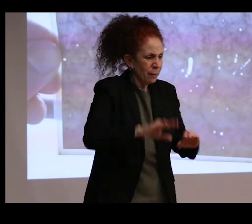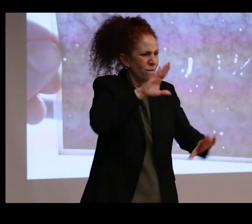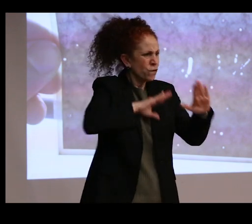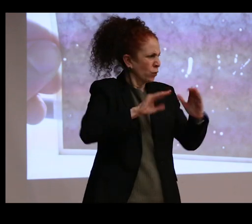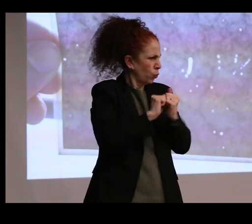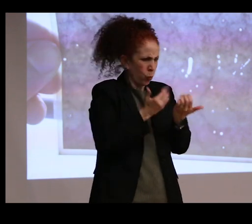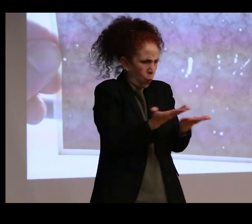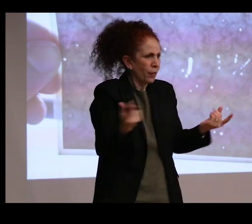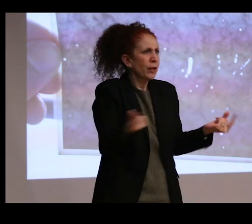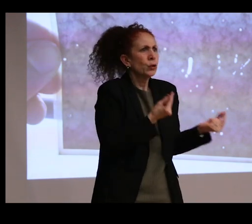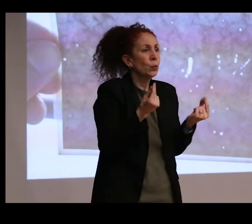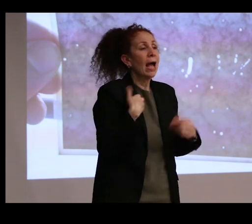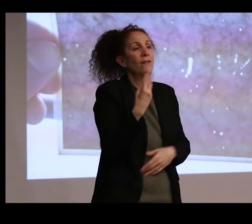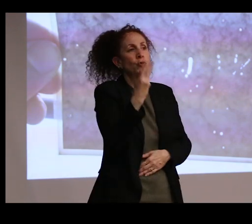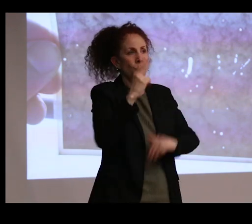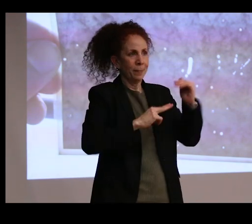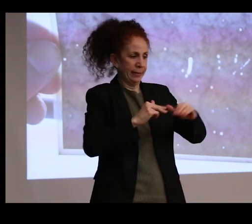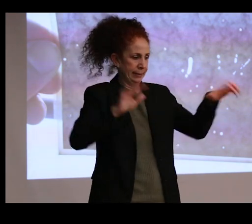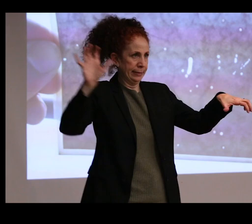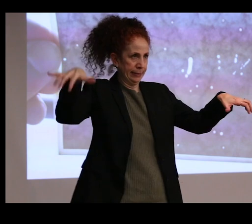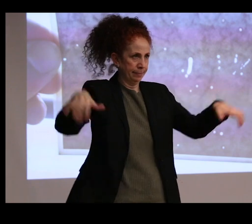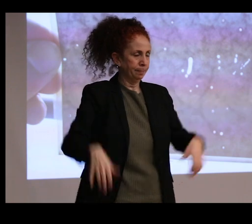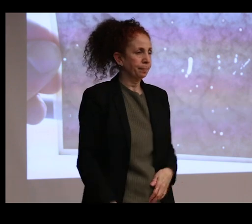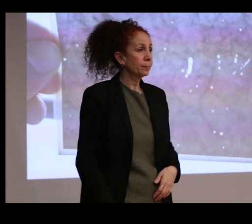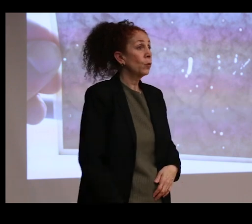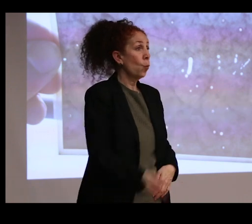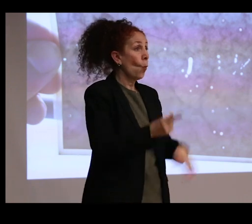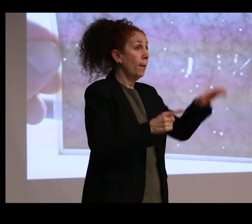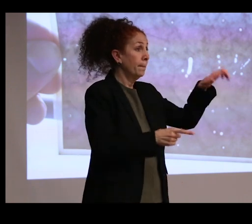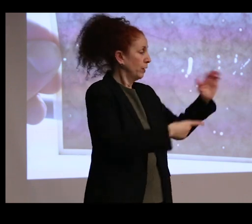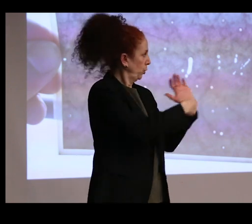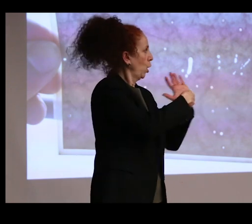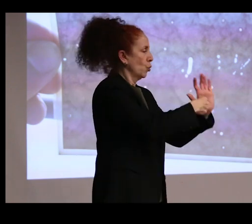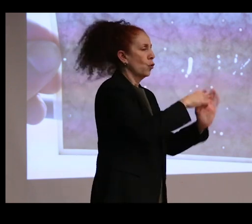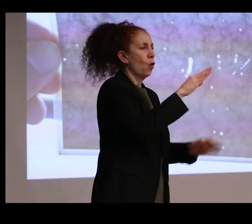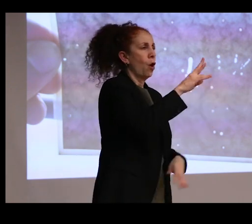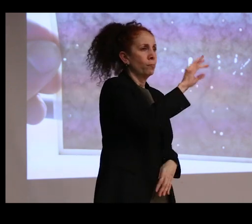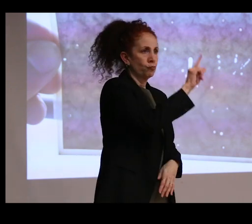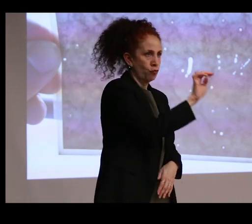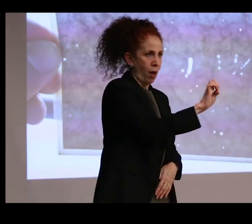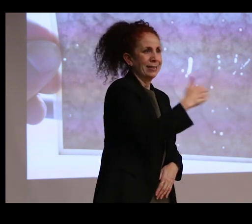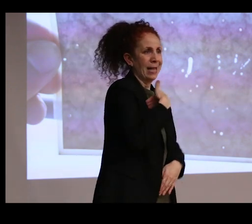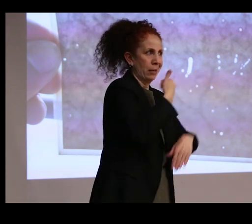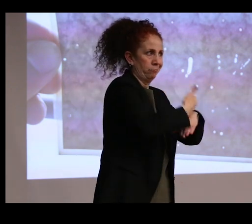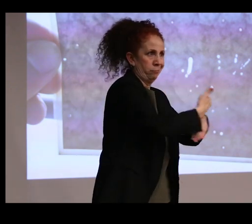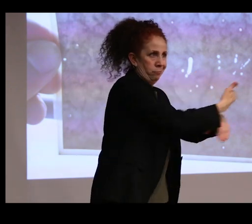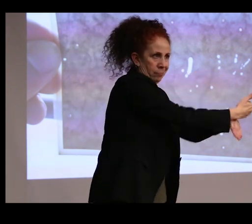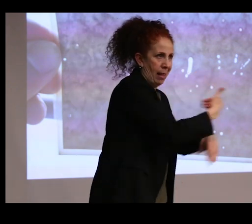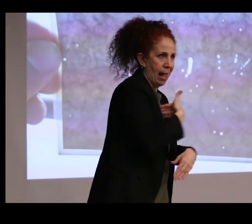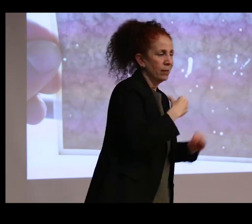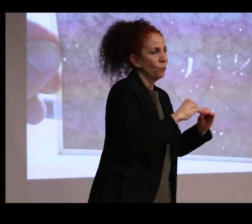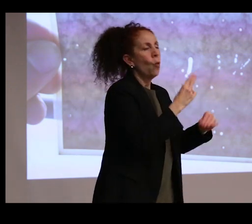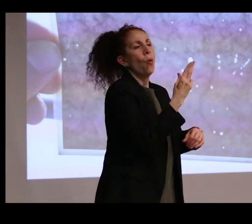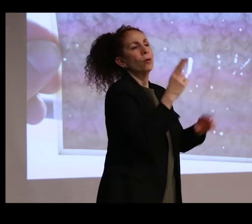So the building that I showed you has the bronzes and what might one might call the more kind of historical things.